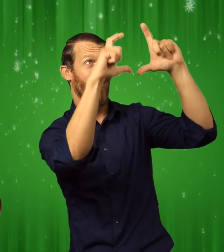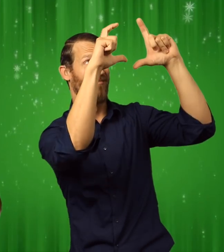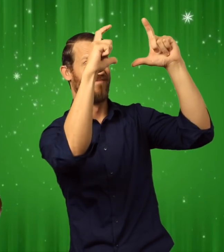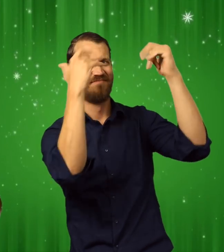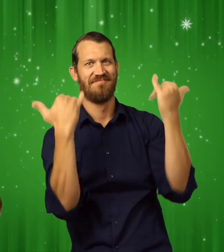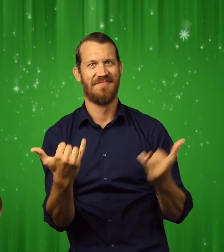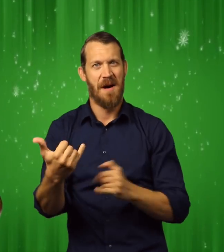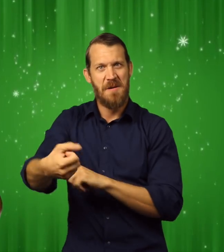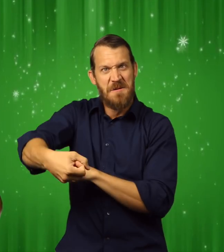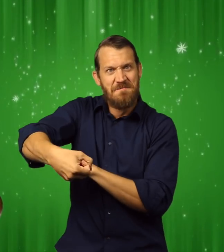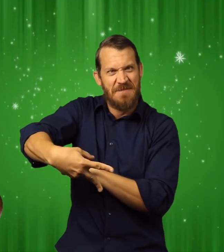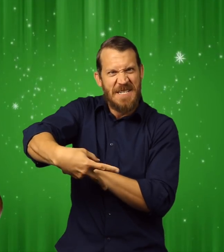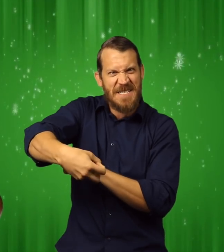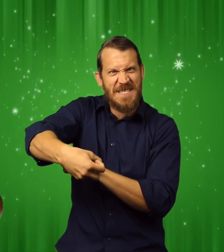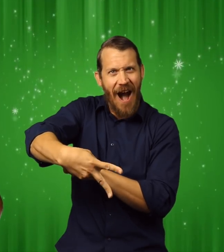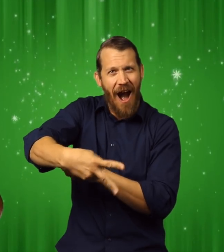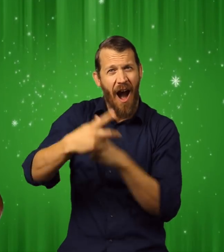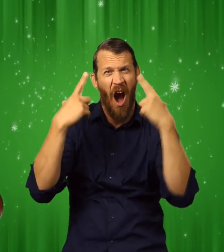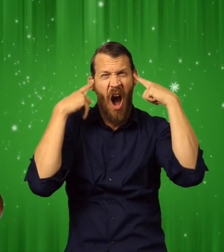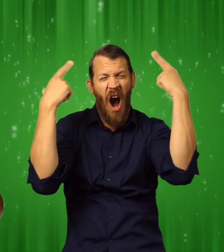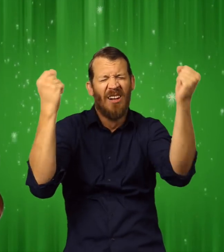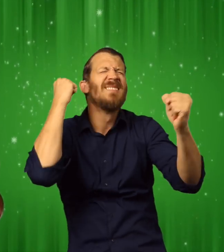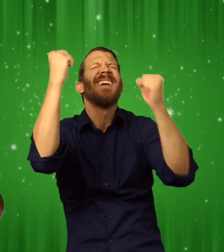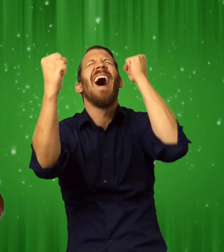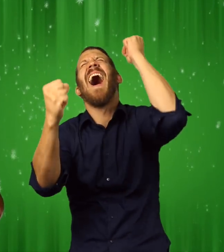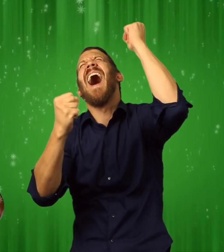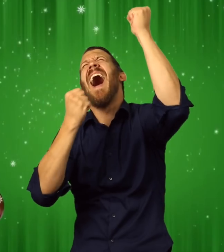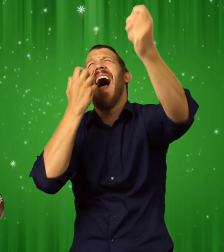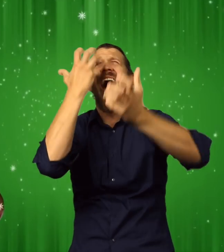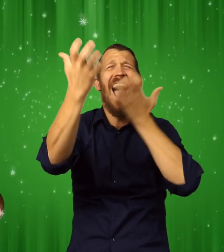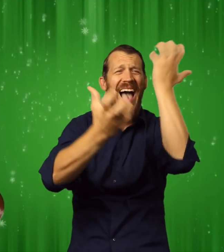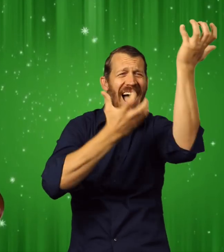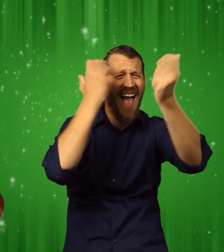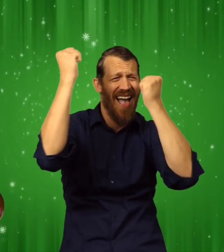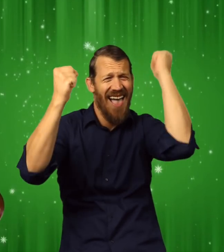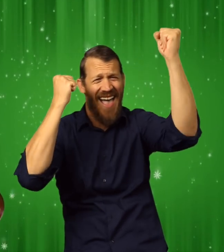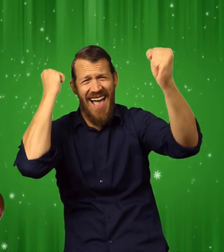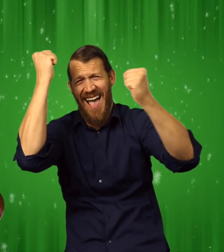A clock struck midnight as the elves roared their approval.